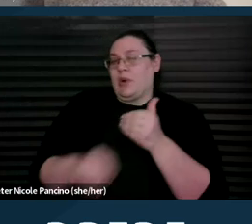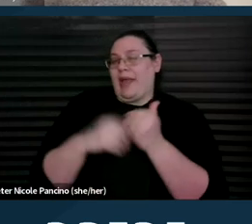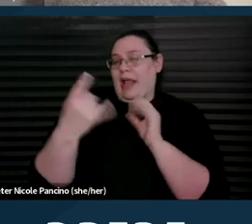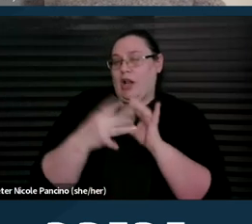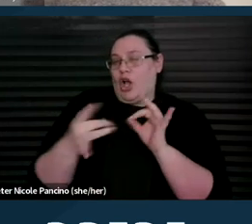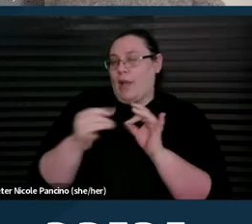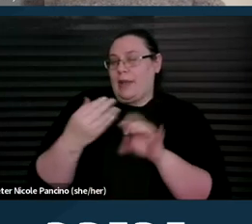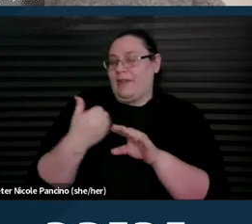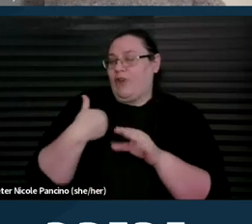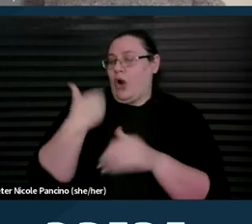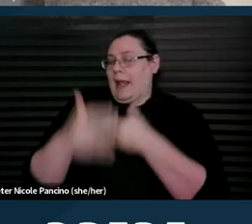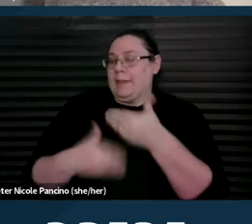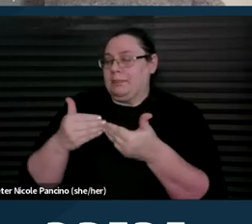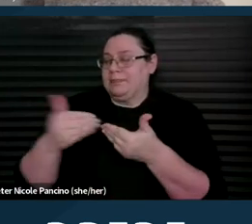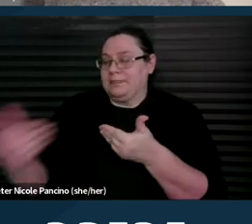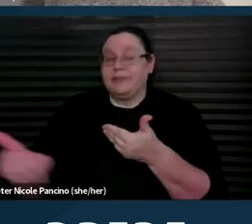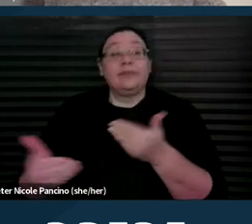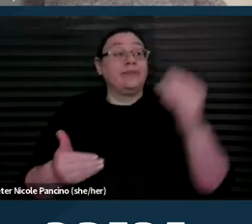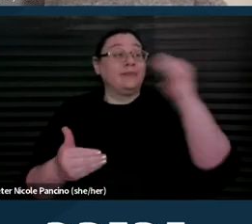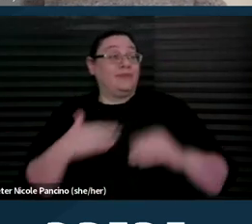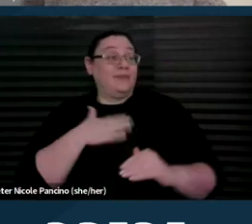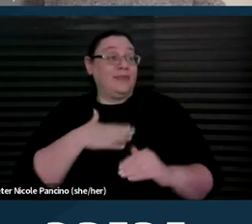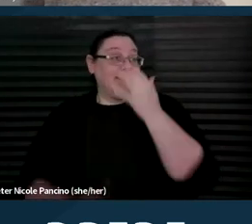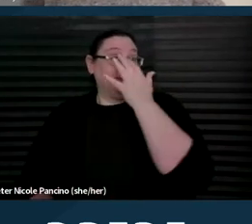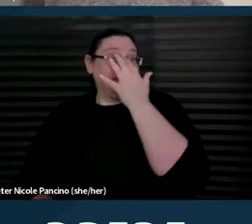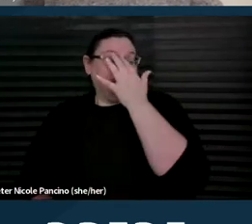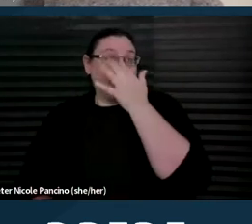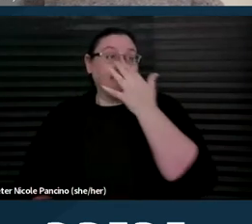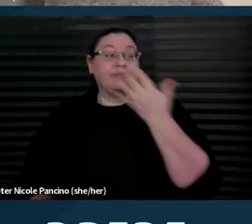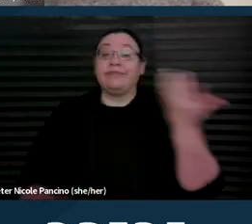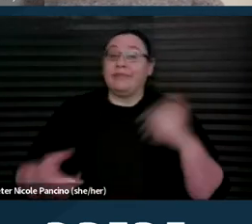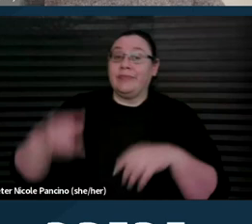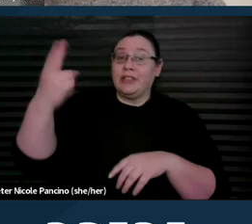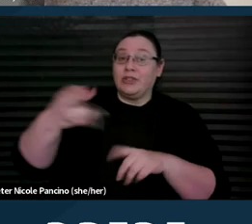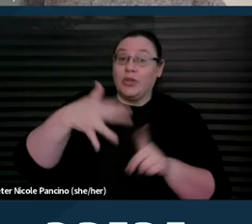but we'll move on to the next slide for historical context.